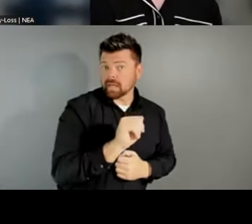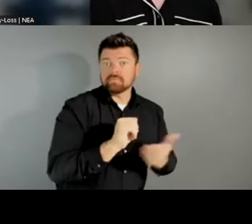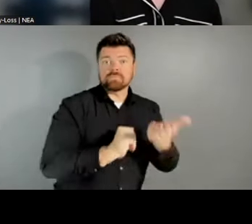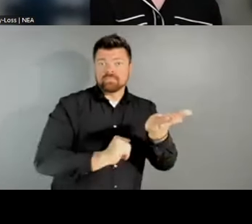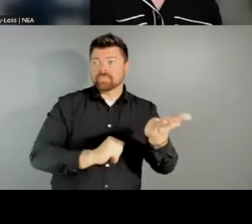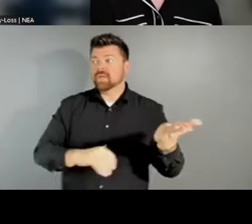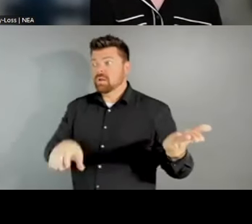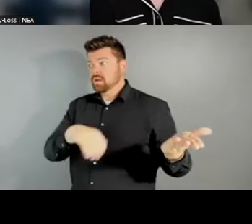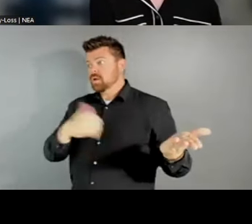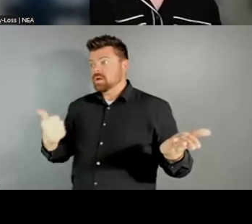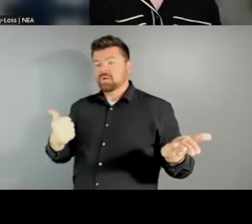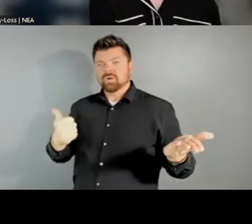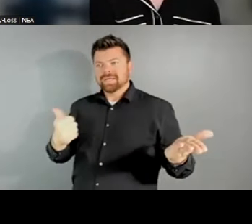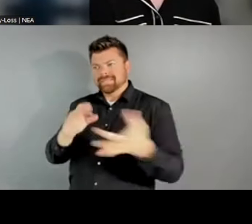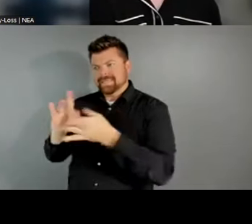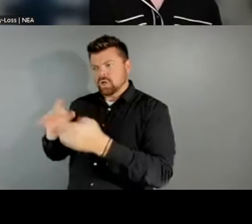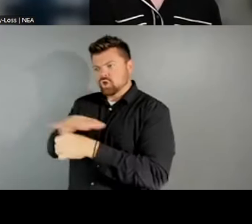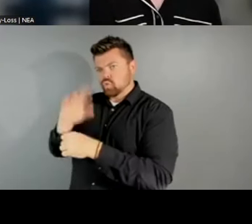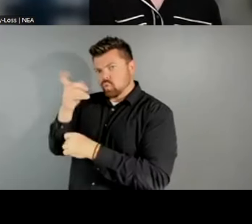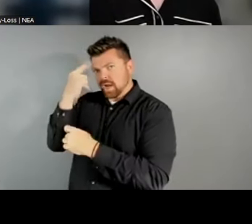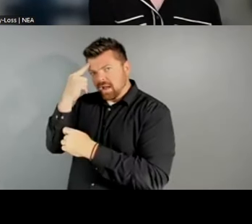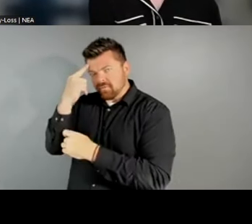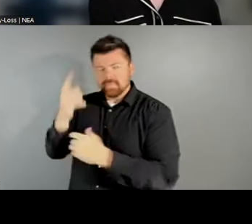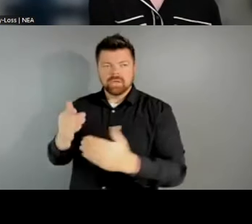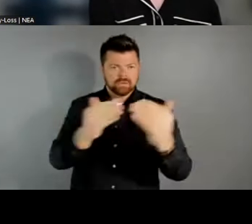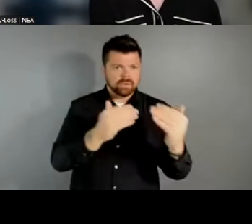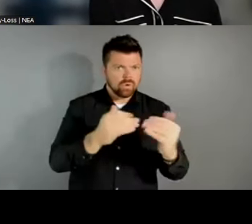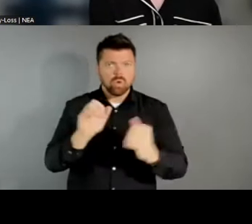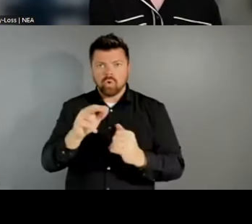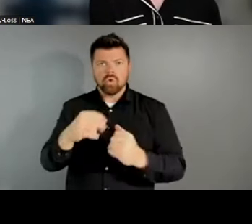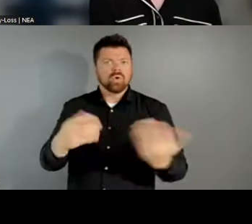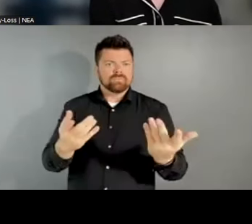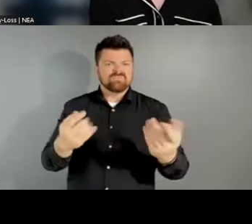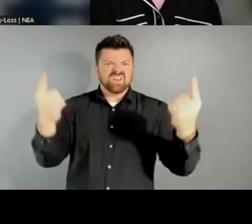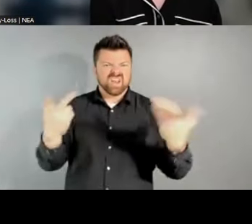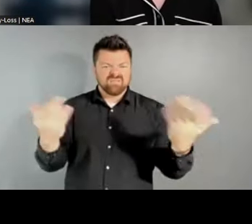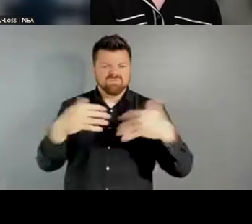part of a local government or some hybrid. So I think that operating model is gonna be really,